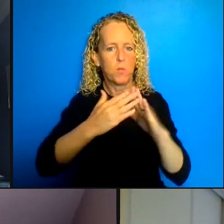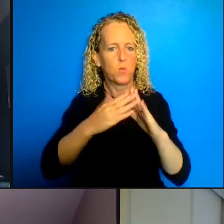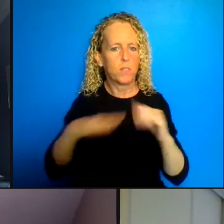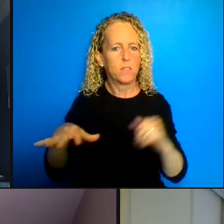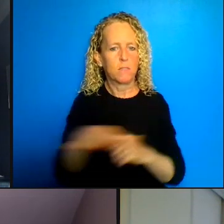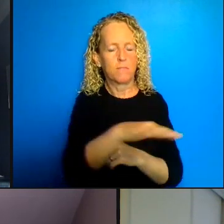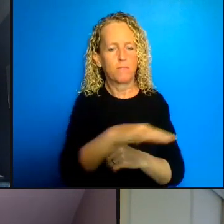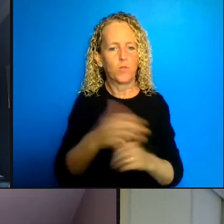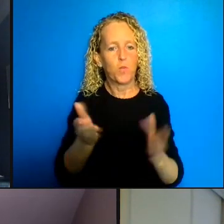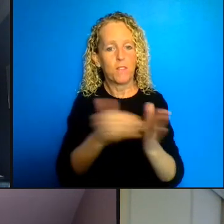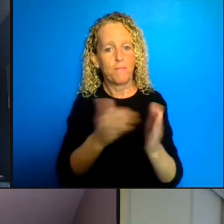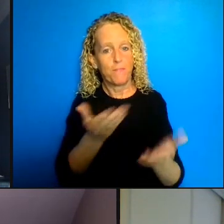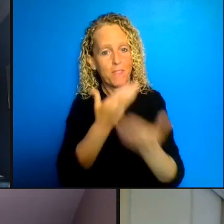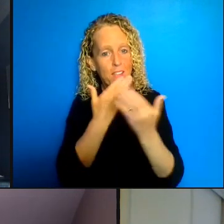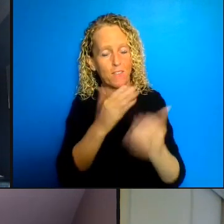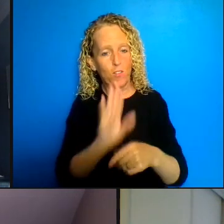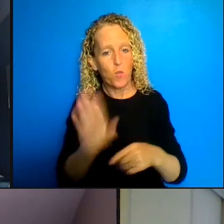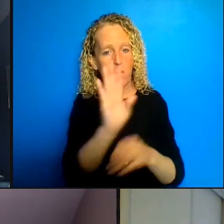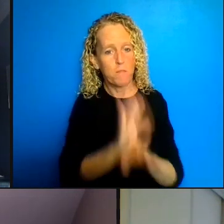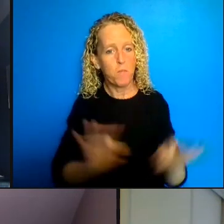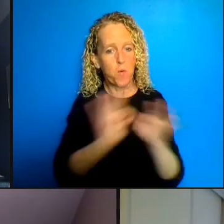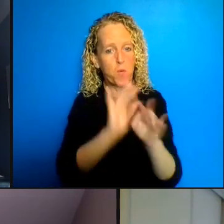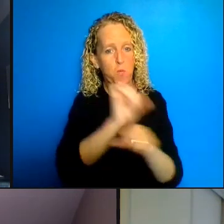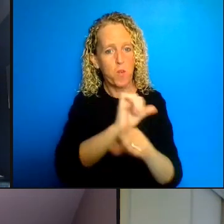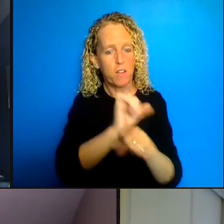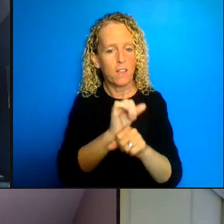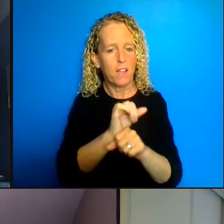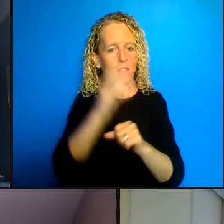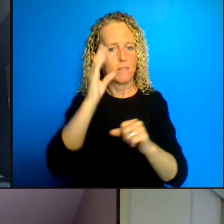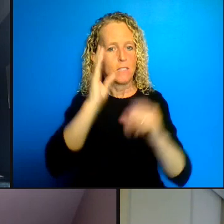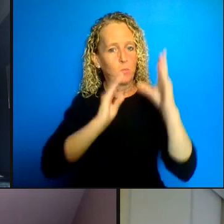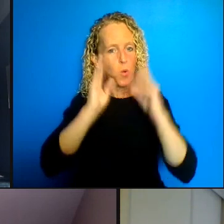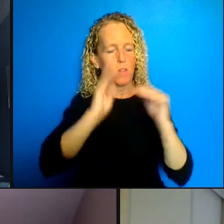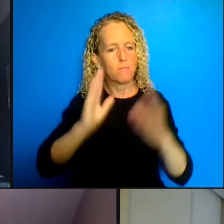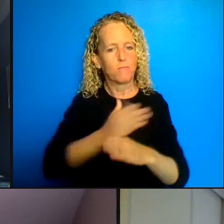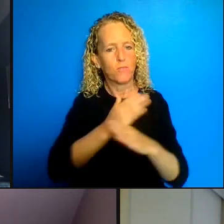you for the important work and for sharing your expertise with us here today. Thank